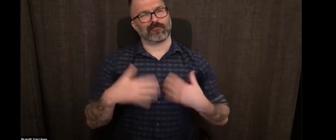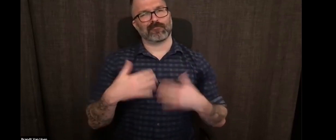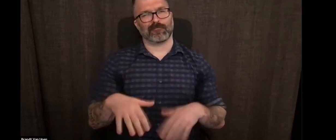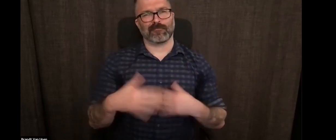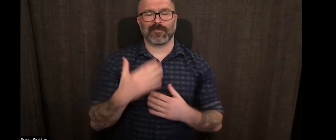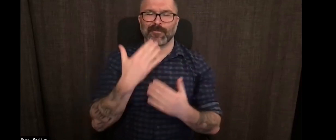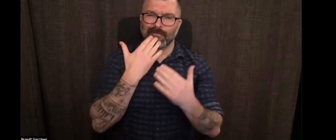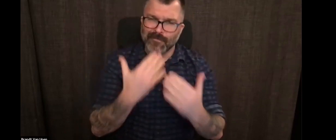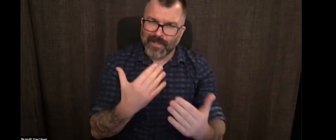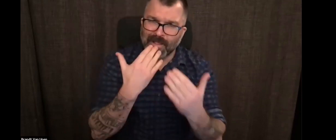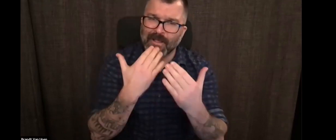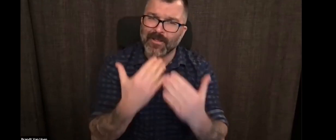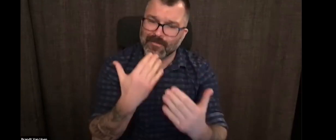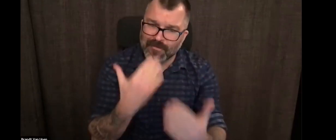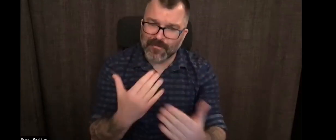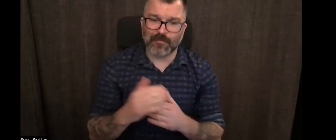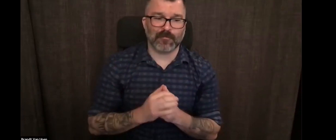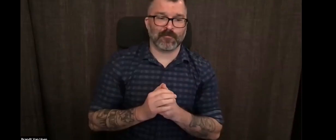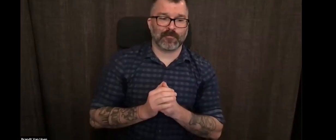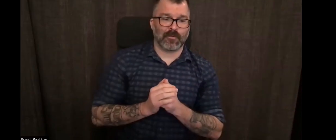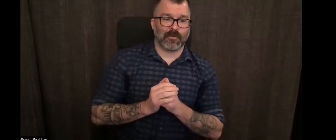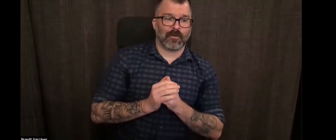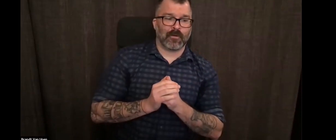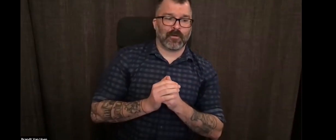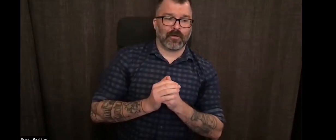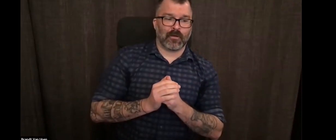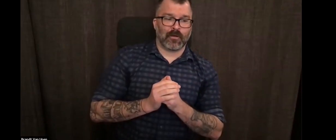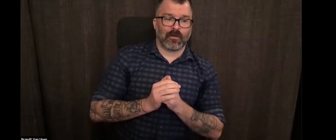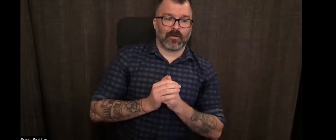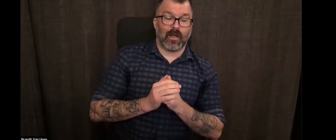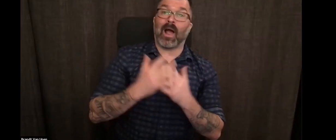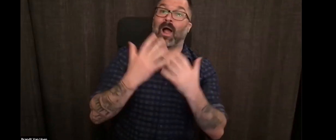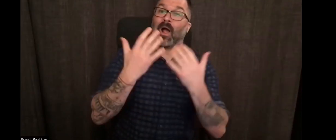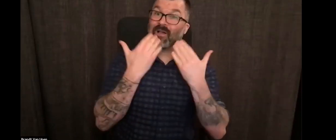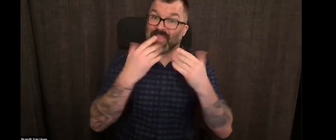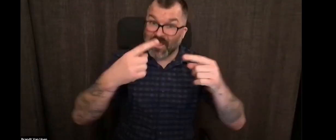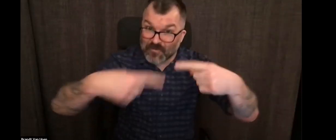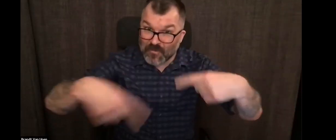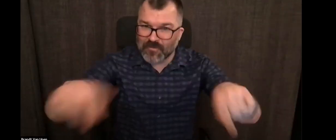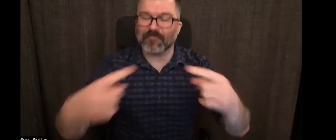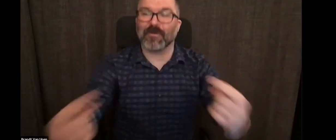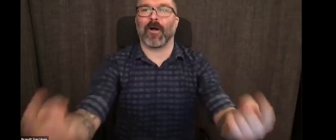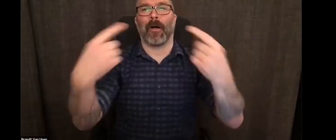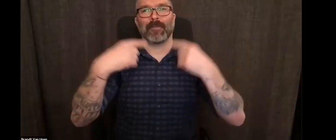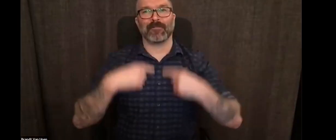Hurwitz, for really revealing who he is to us through this